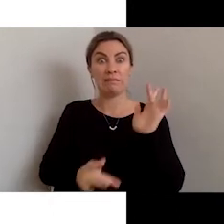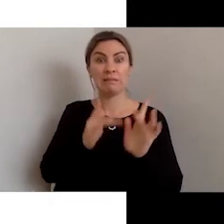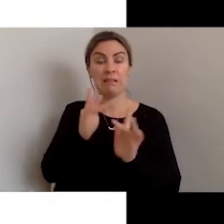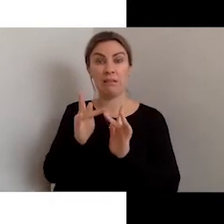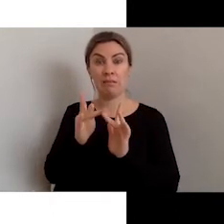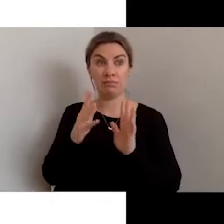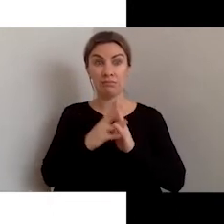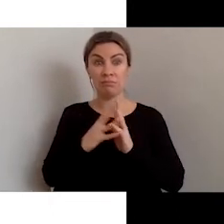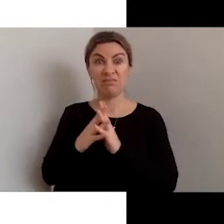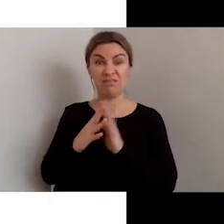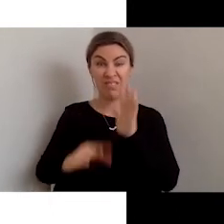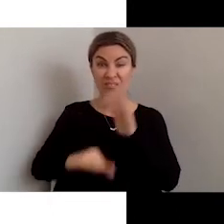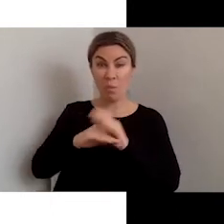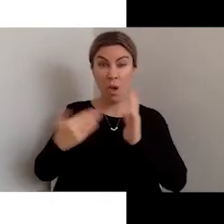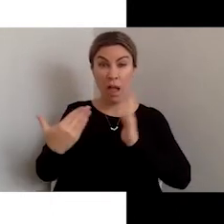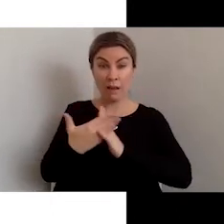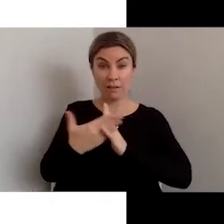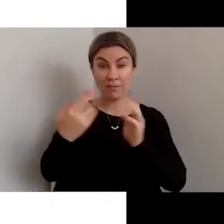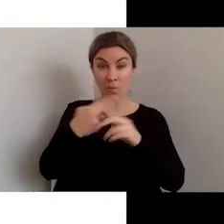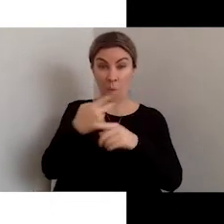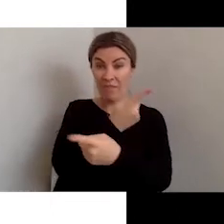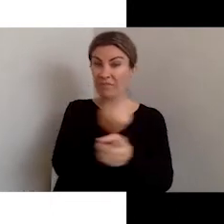of the time.